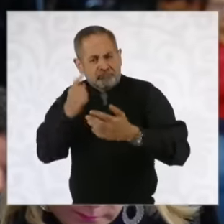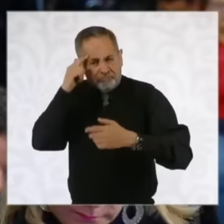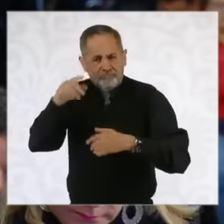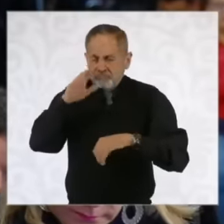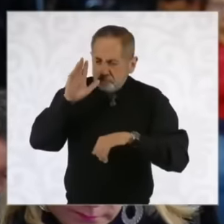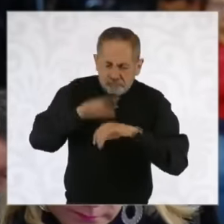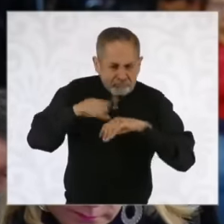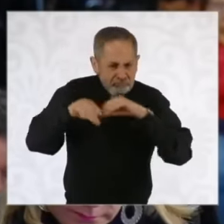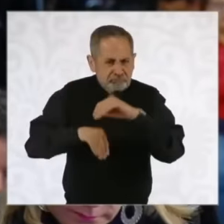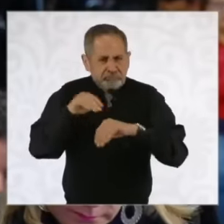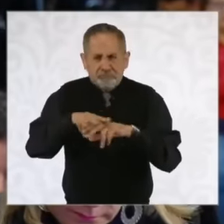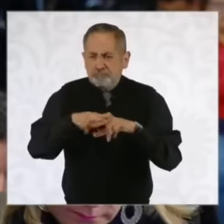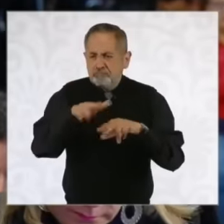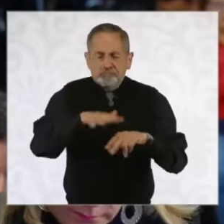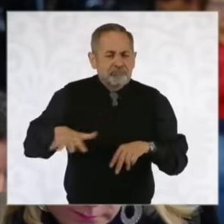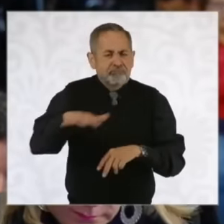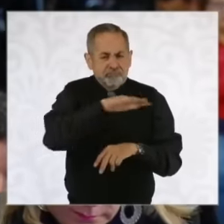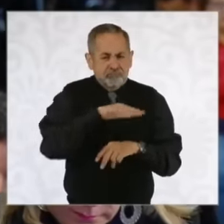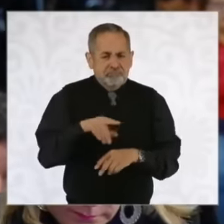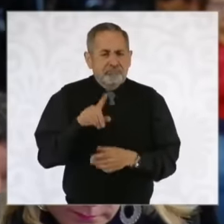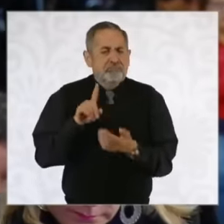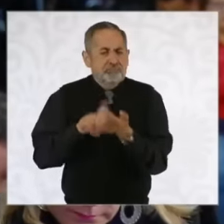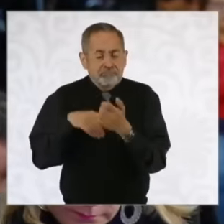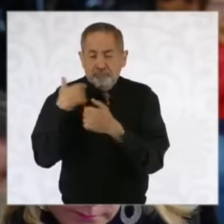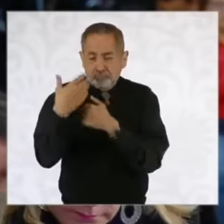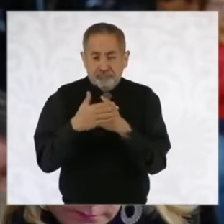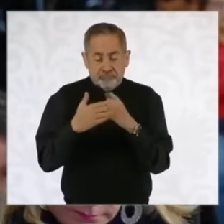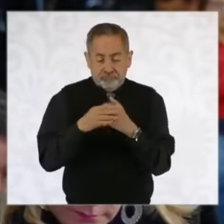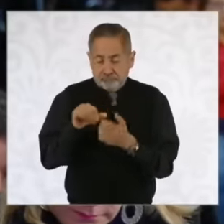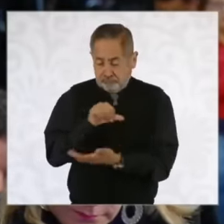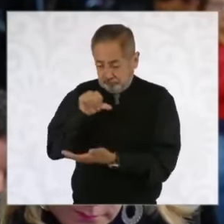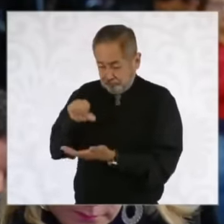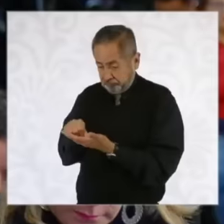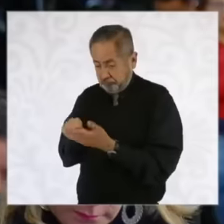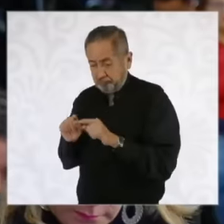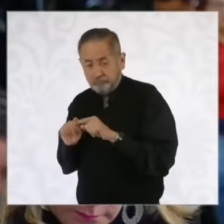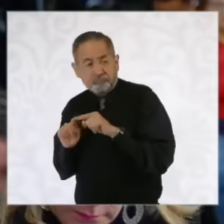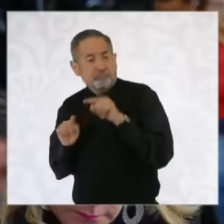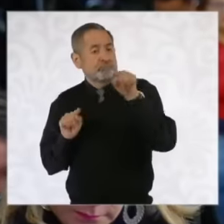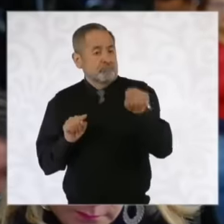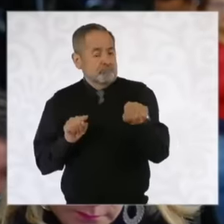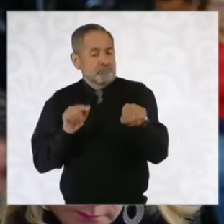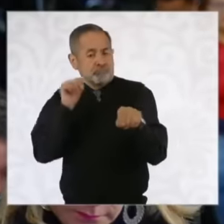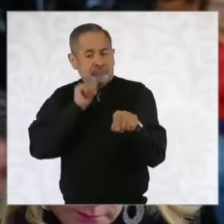land mobility eh they are going to link the center of the country with her state with Arizona through